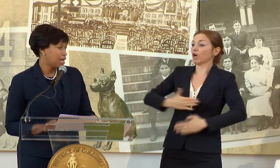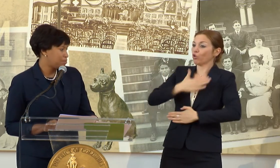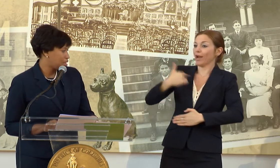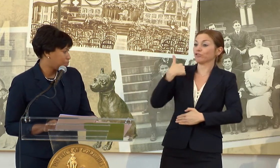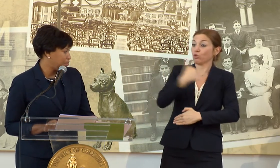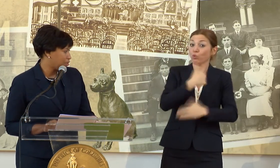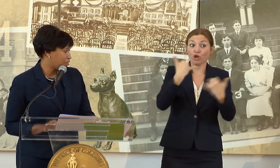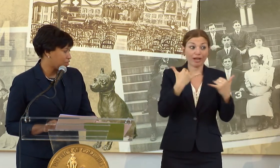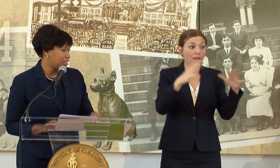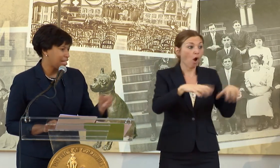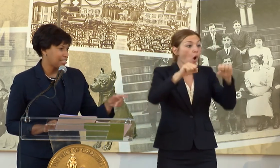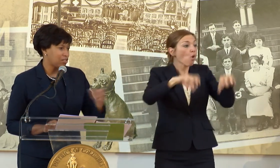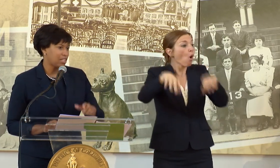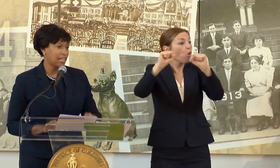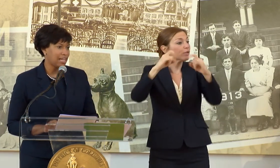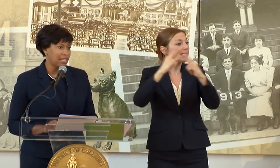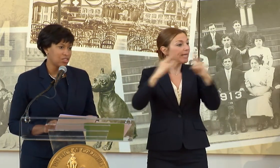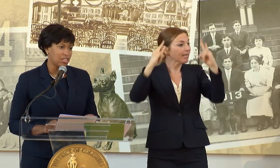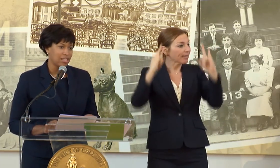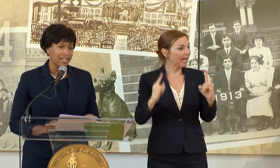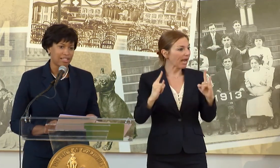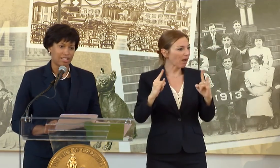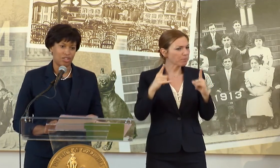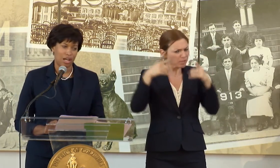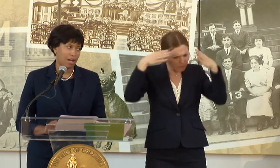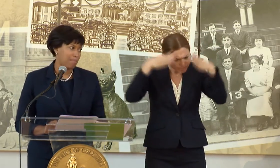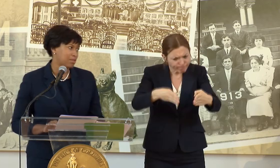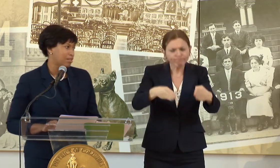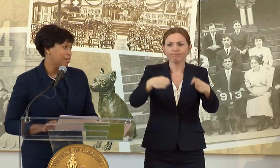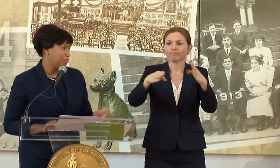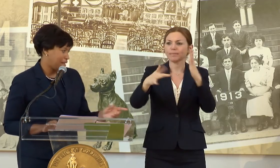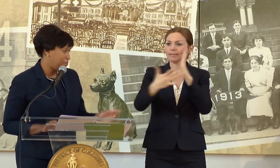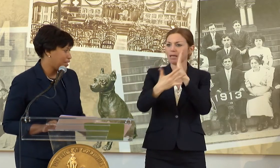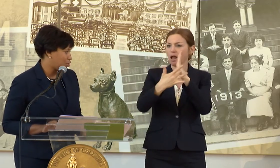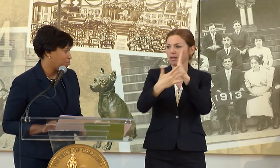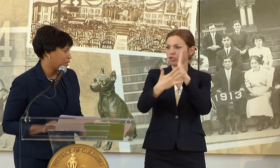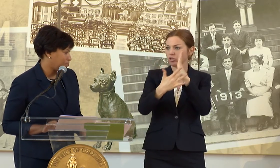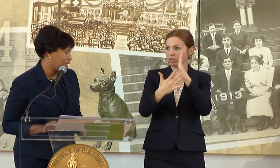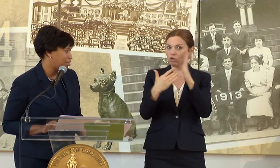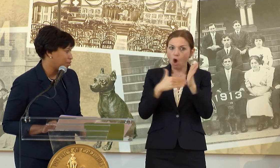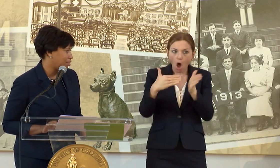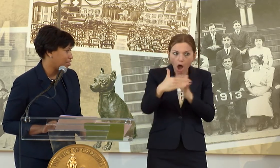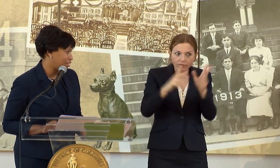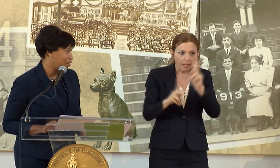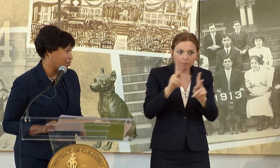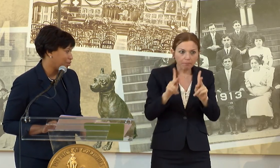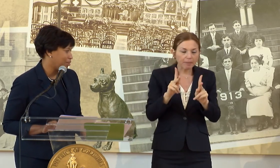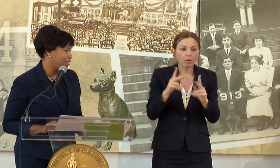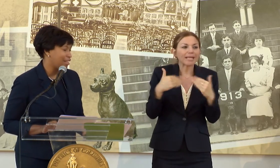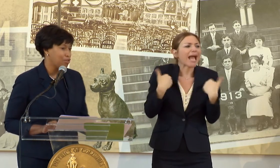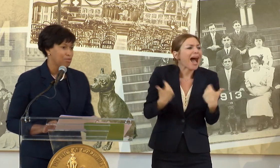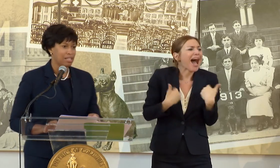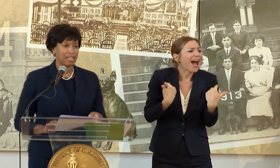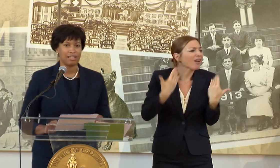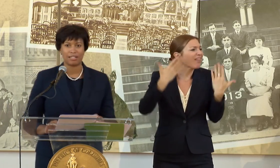SOMETIMES YOUNG PEOPLE DON'T REALIZE HOW TECHNOLOGY CONNECTS TO JOBS. BUT I'LL BET YOU PIGMENTAL CAN TELL YOU THAT YOU NEED SOME